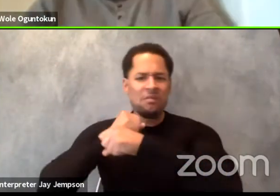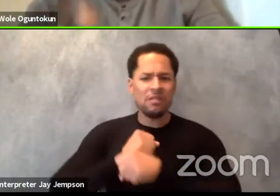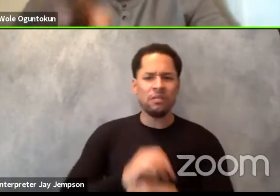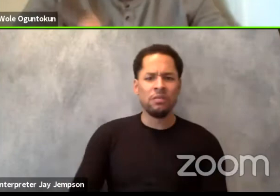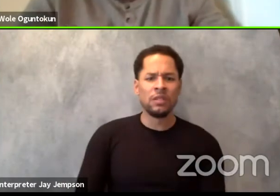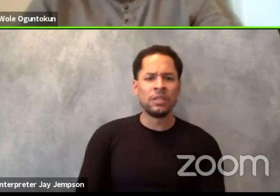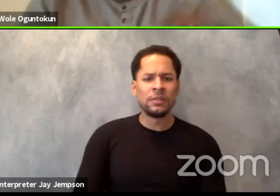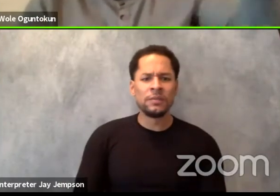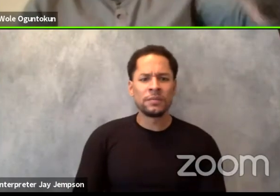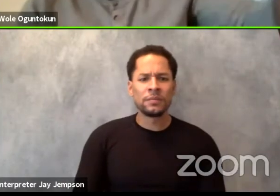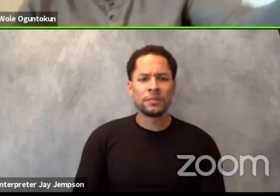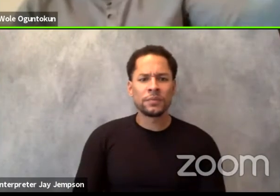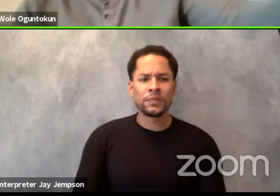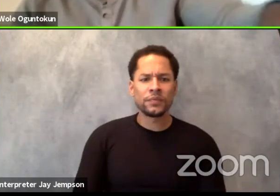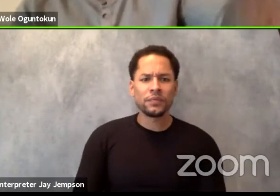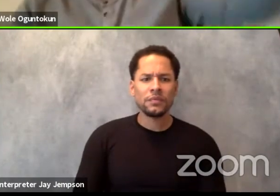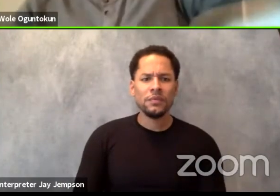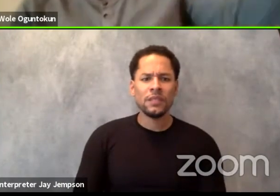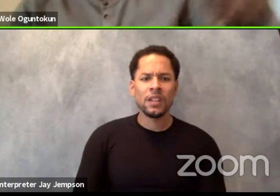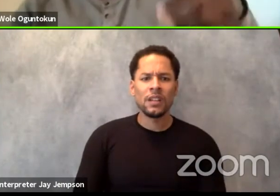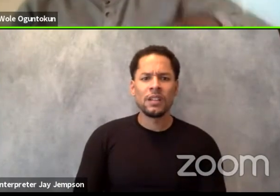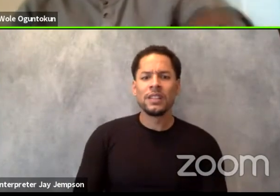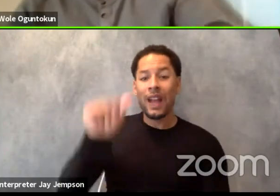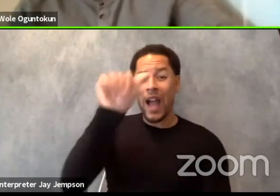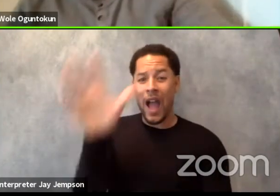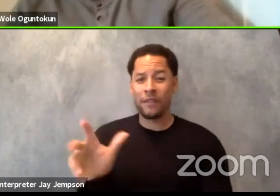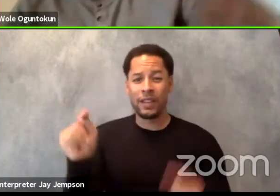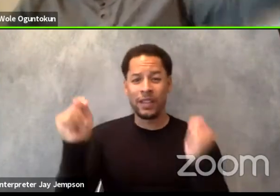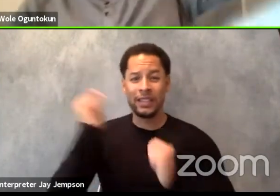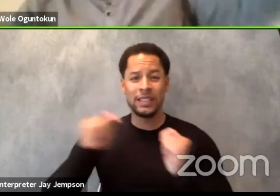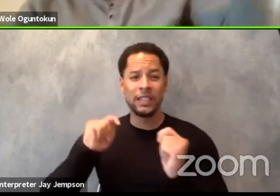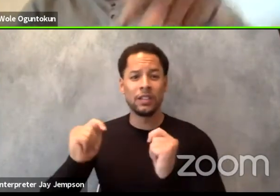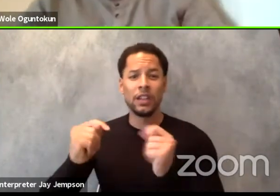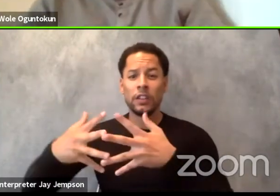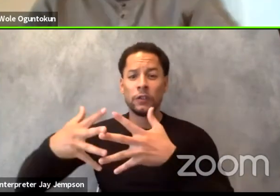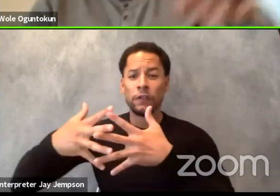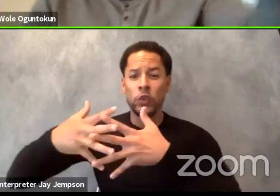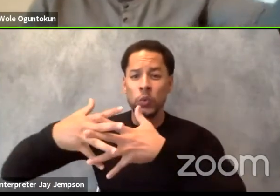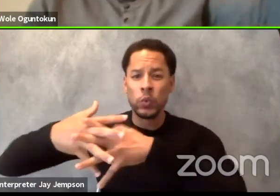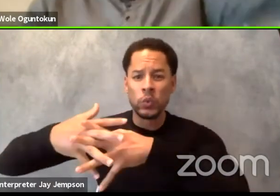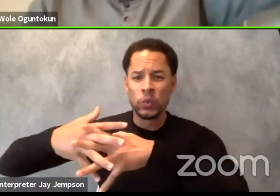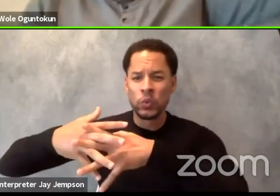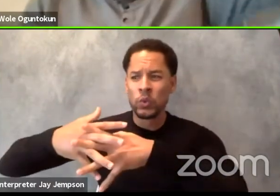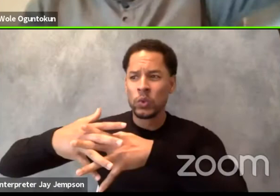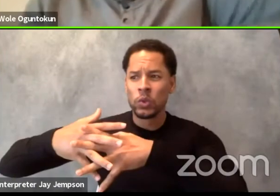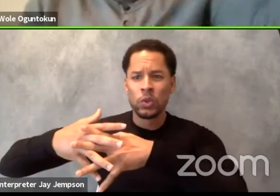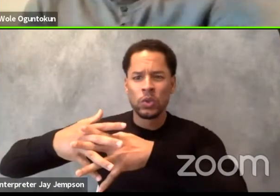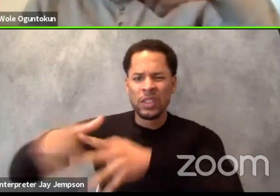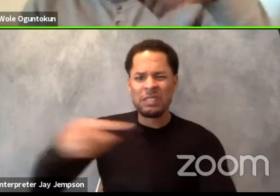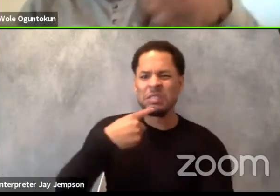The person who says African theater is fused, therefore it cannot be real theater. Who made you the Lord and judge over us?